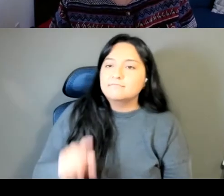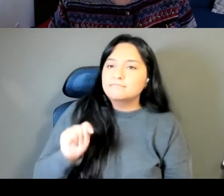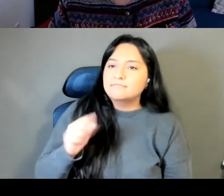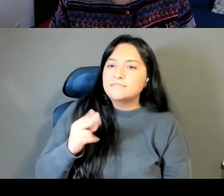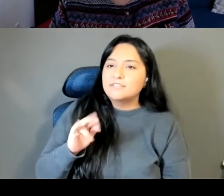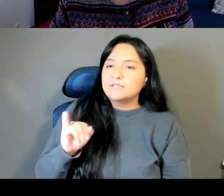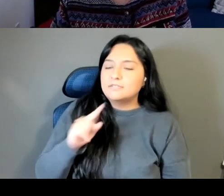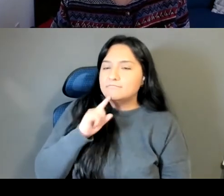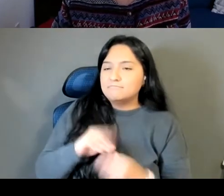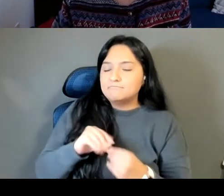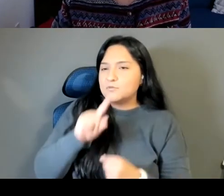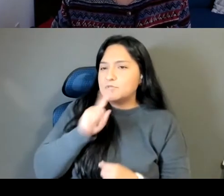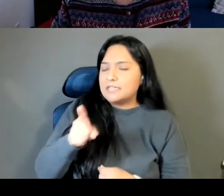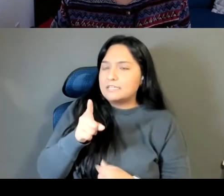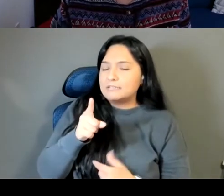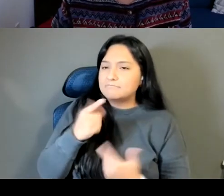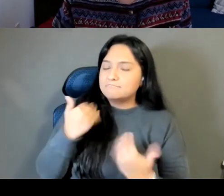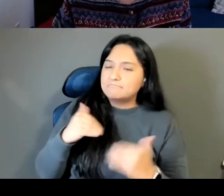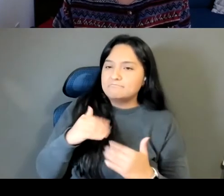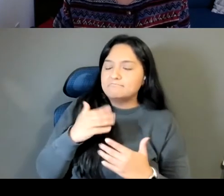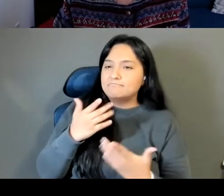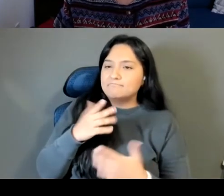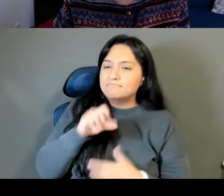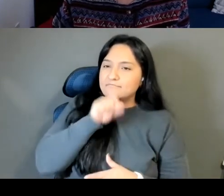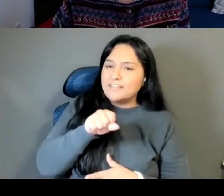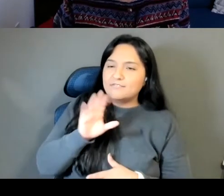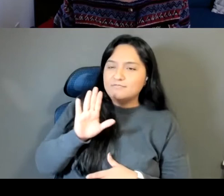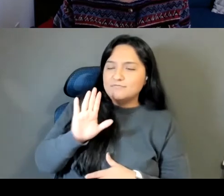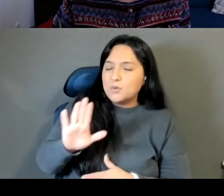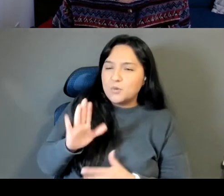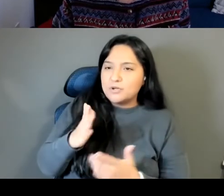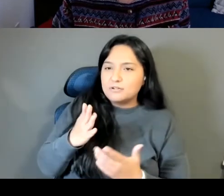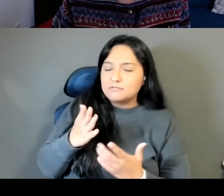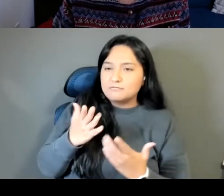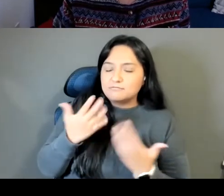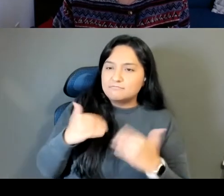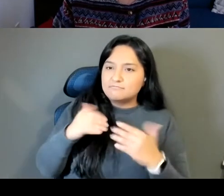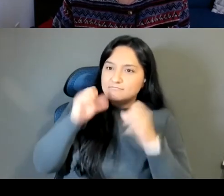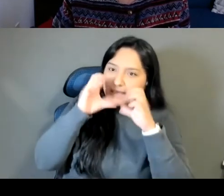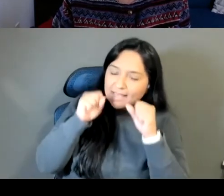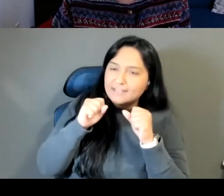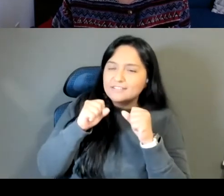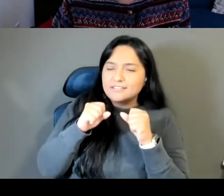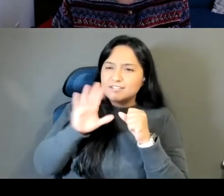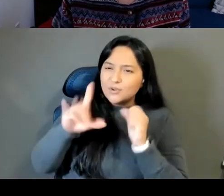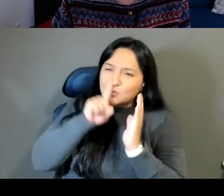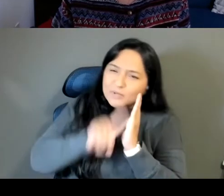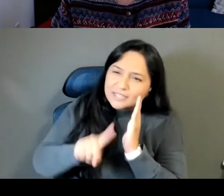it's so impressive. I just, yeah, I'm just blown away by how much research, you must have done how much research,